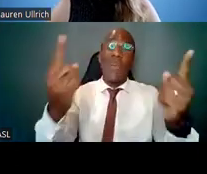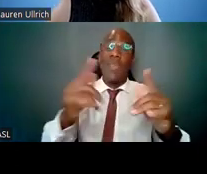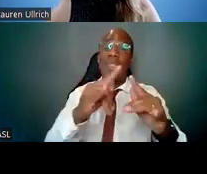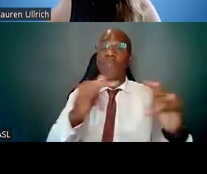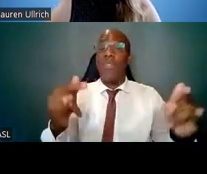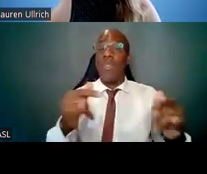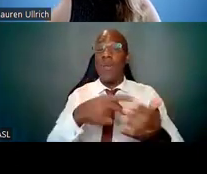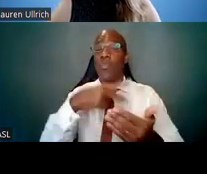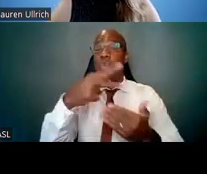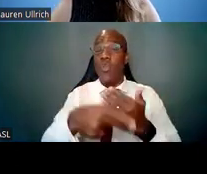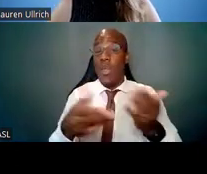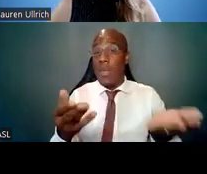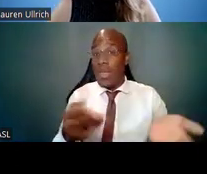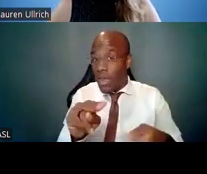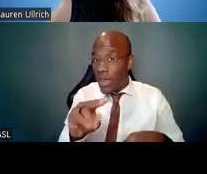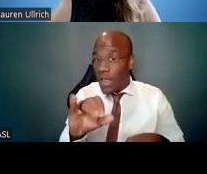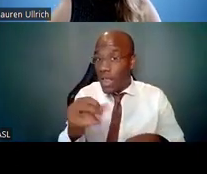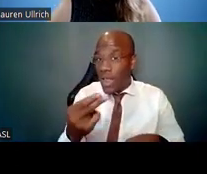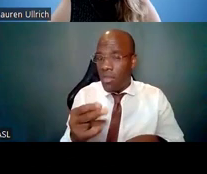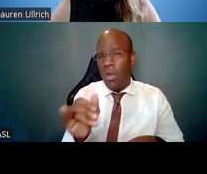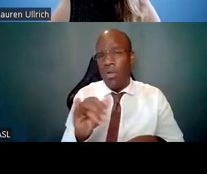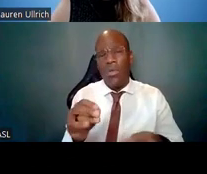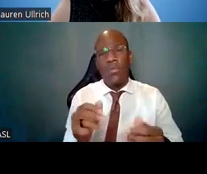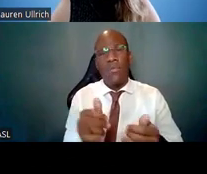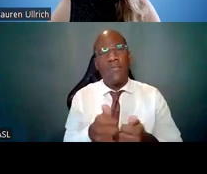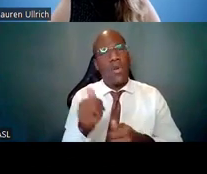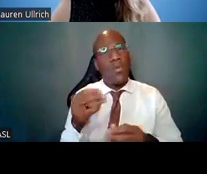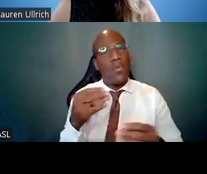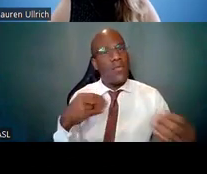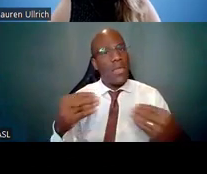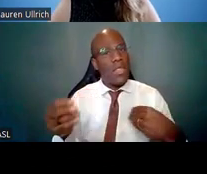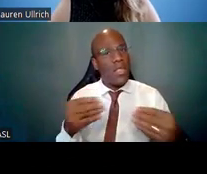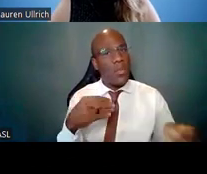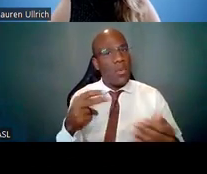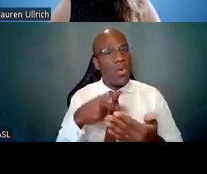and certainly the most flexible program, is the Research Supplements to Promote Diversity.